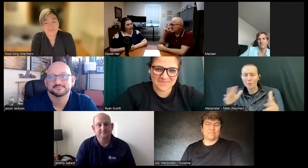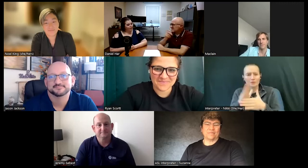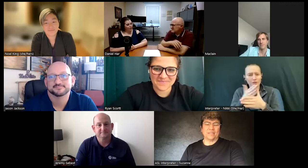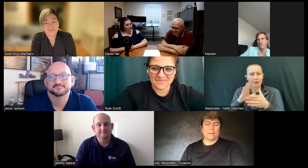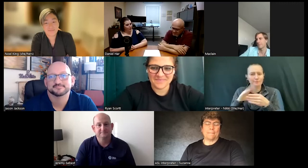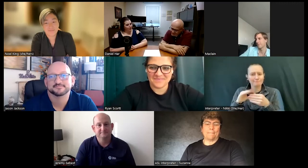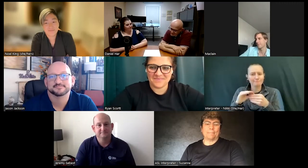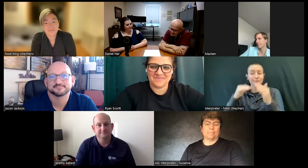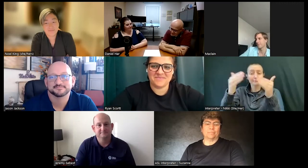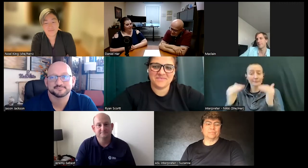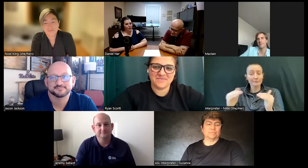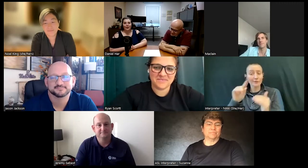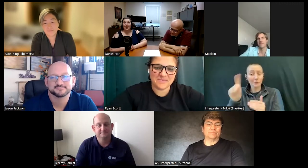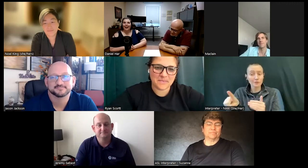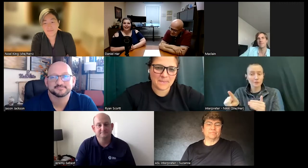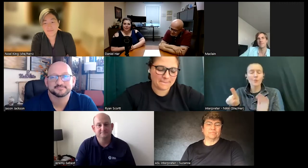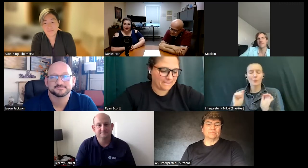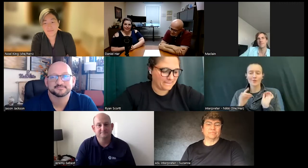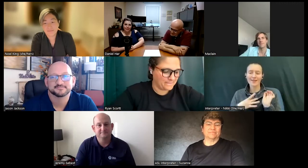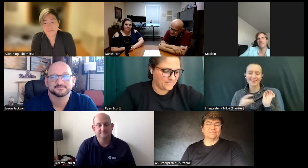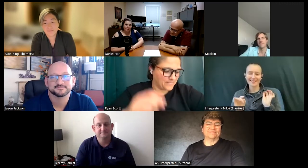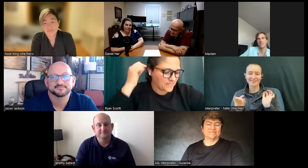um our next question I like this one this is one of my